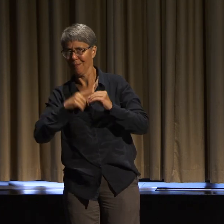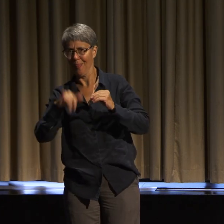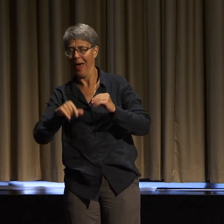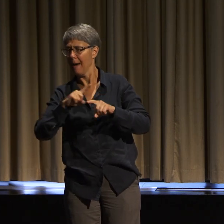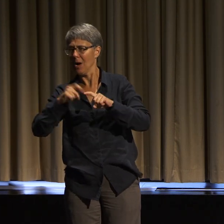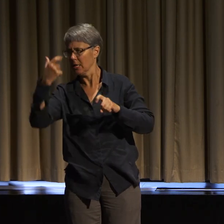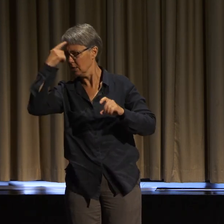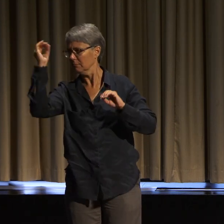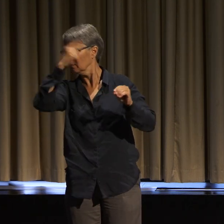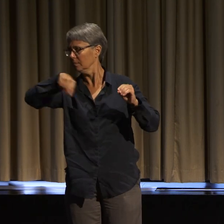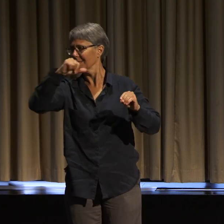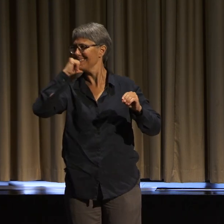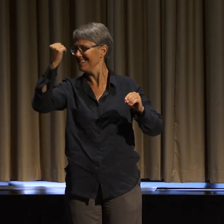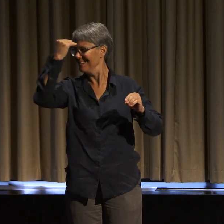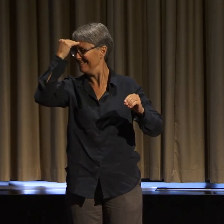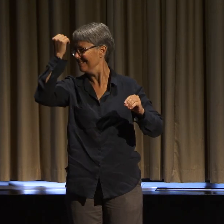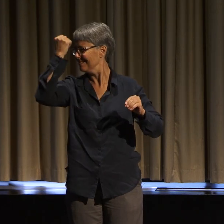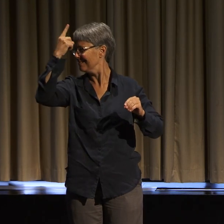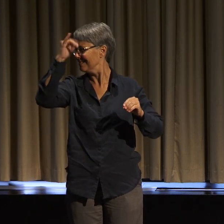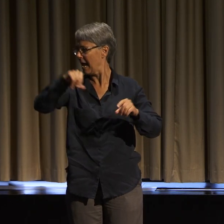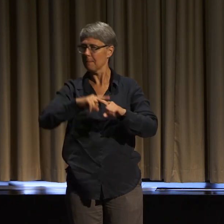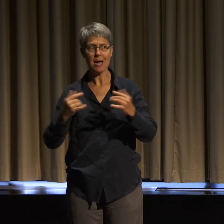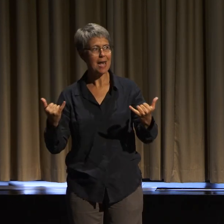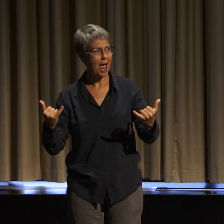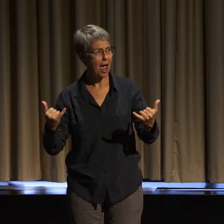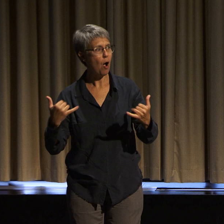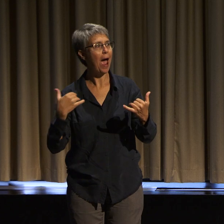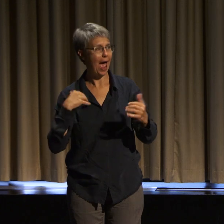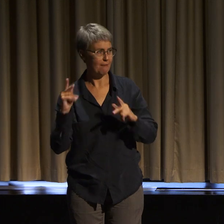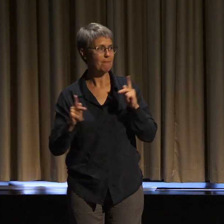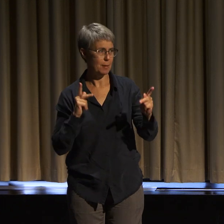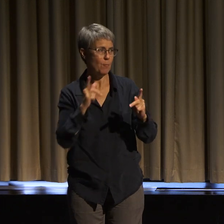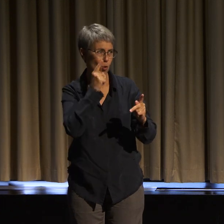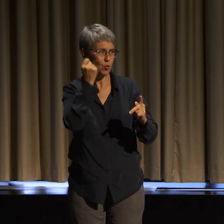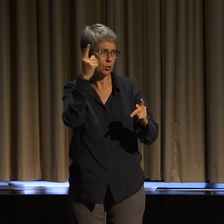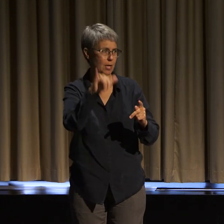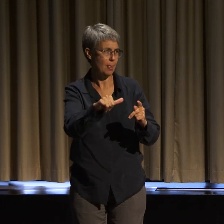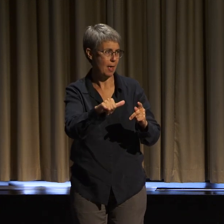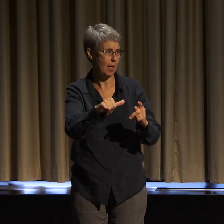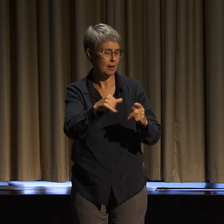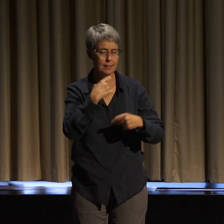that we still have never told anybody because of this.